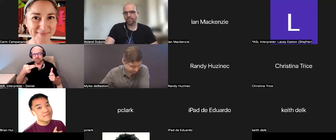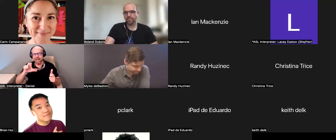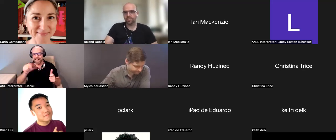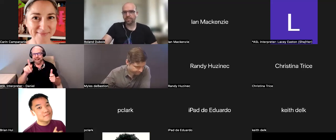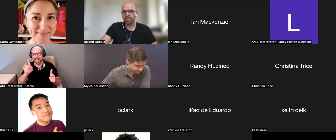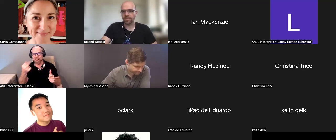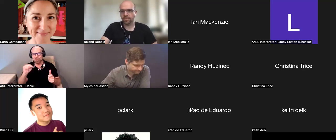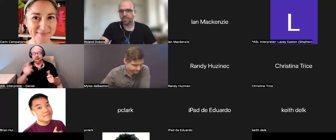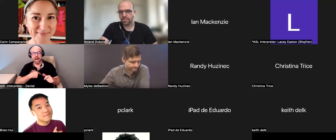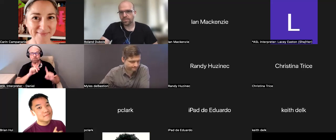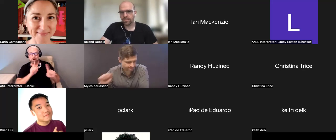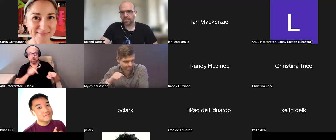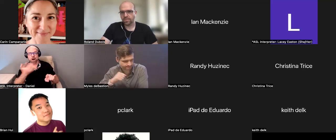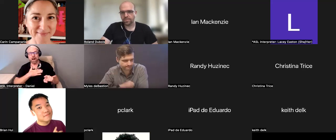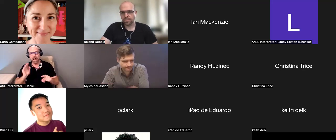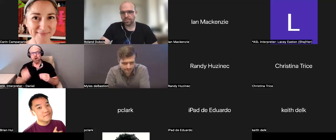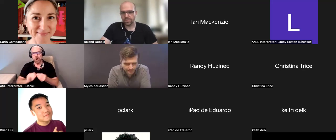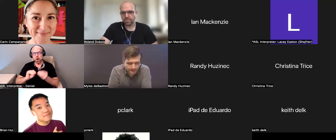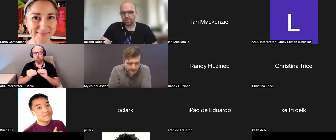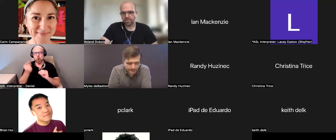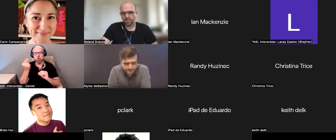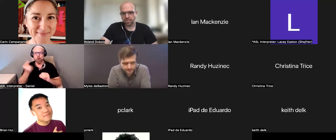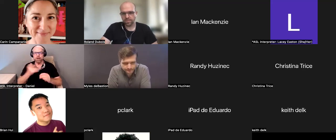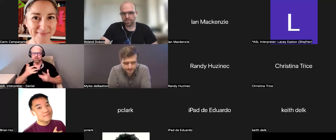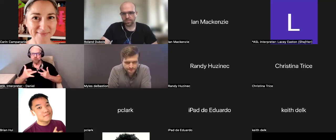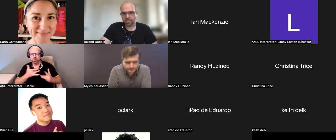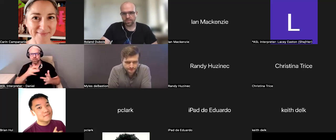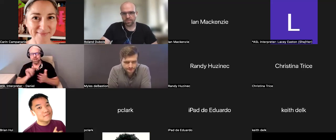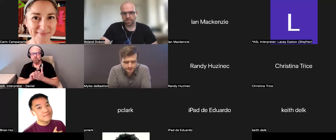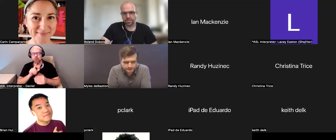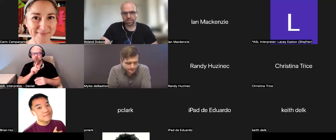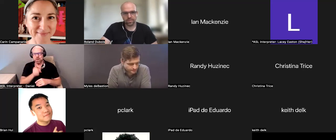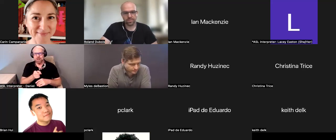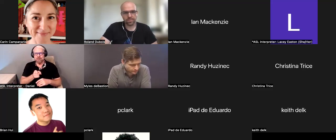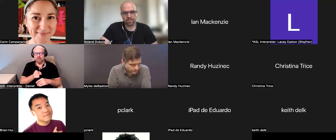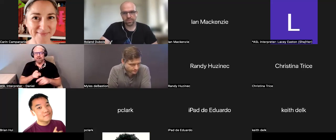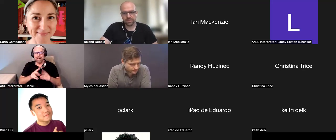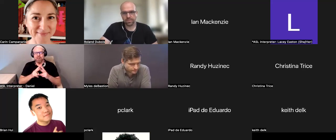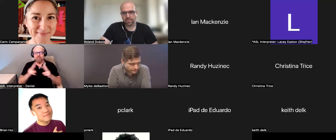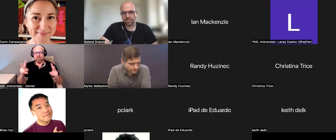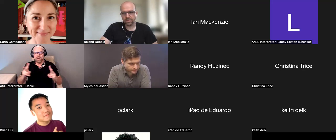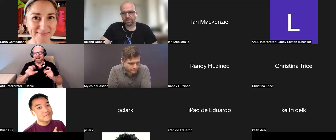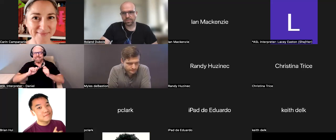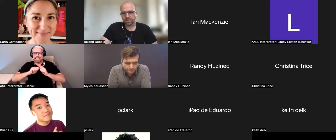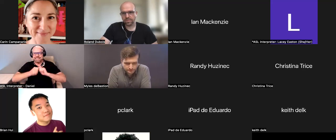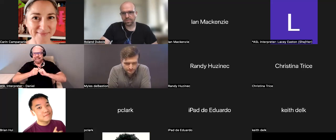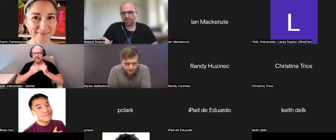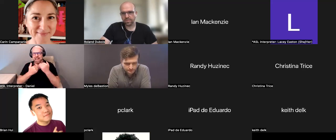one concern -- our team's number one concern was the very, very tight staffing on our volunteer